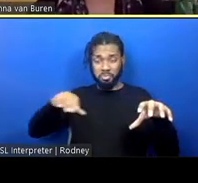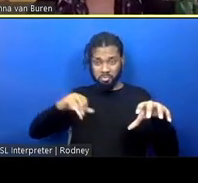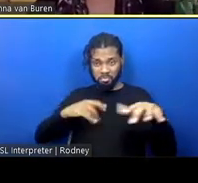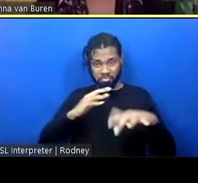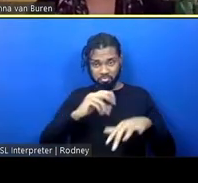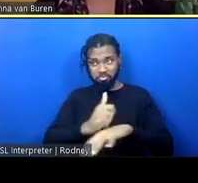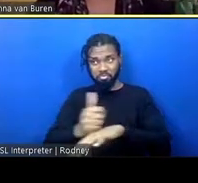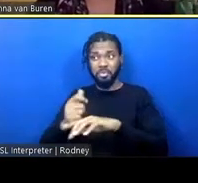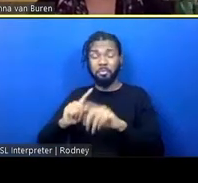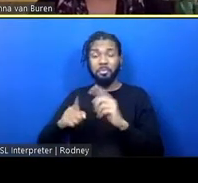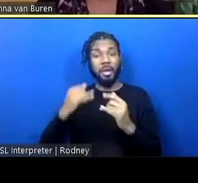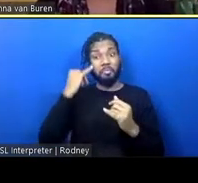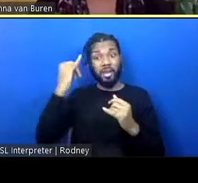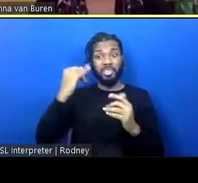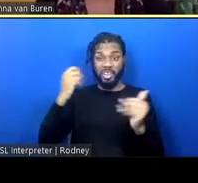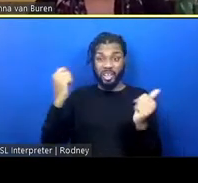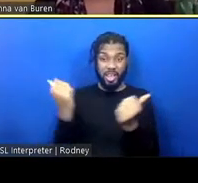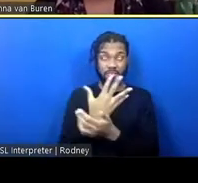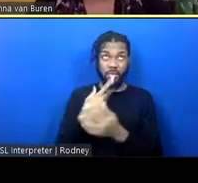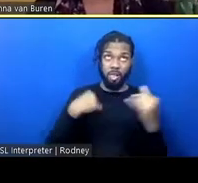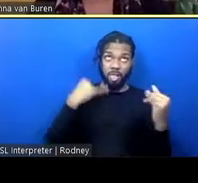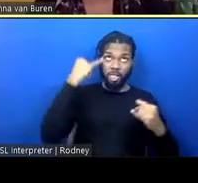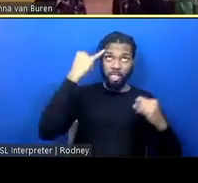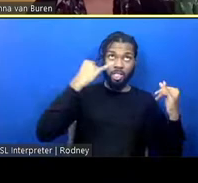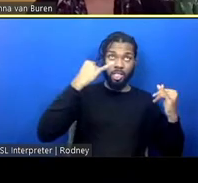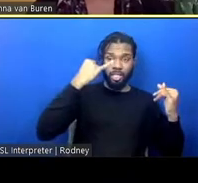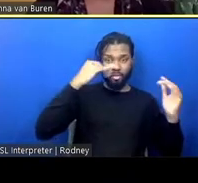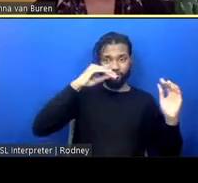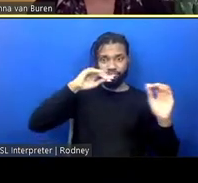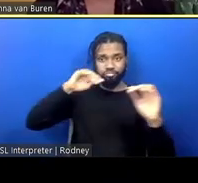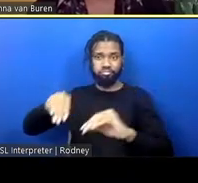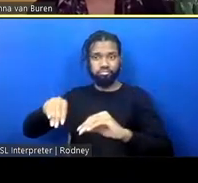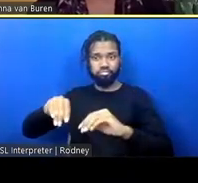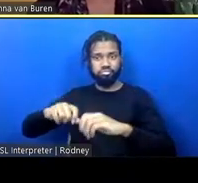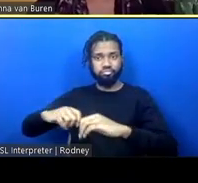into one campus, and we're also looking at community ownership, right?